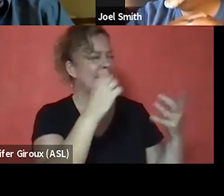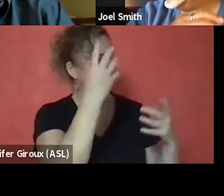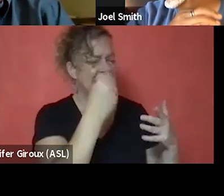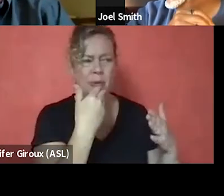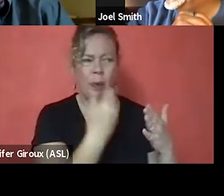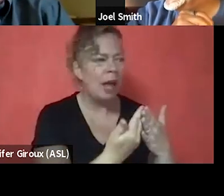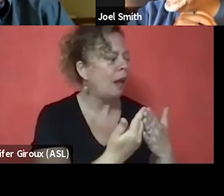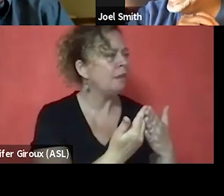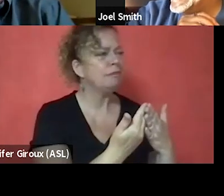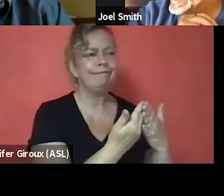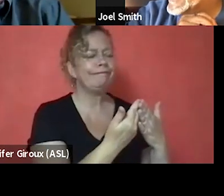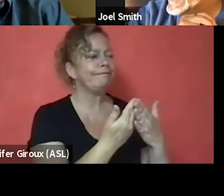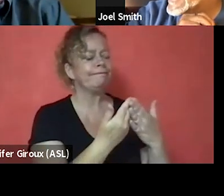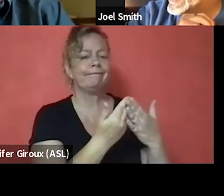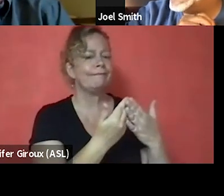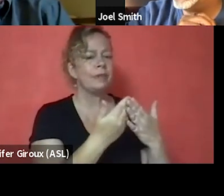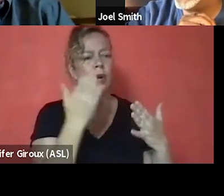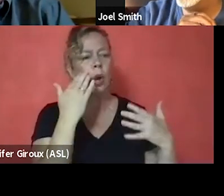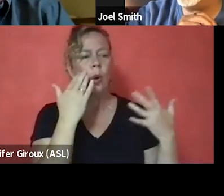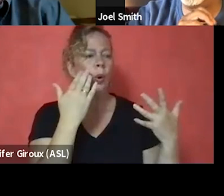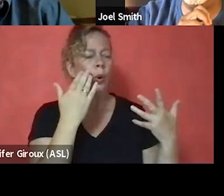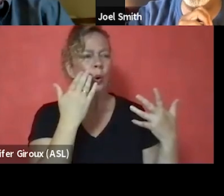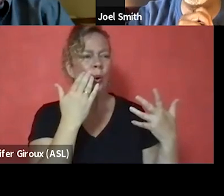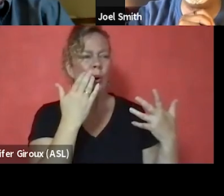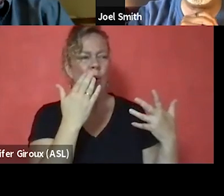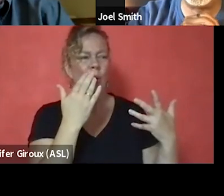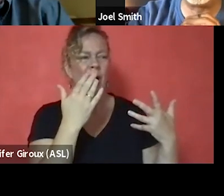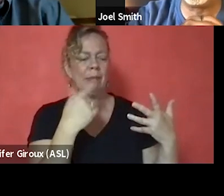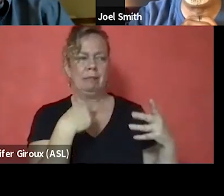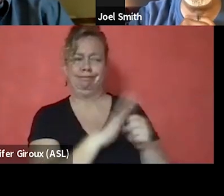And I've been kind of explosively angry,"